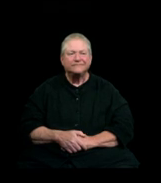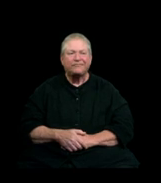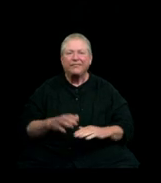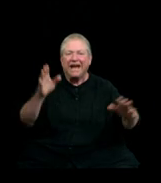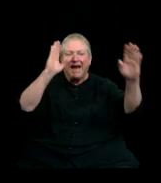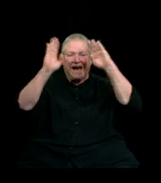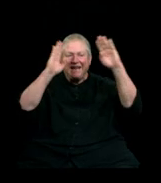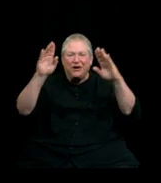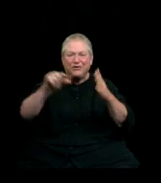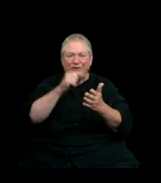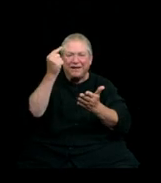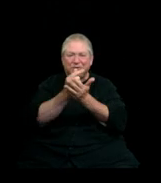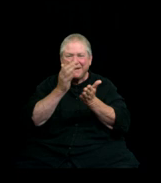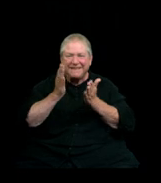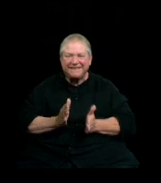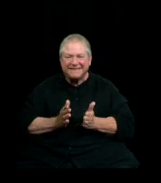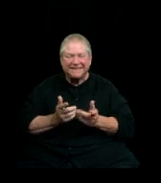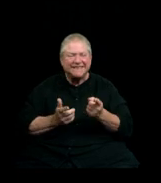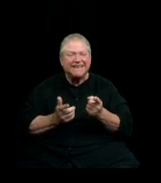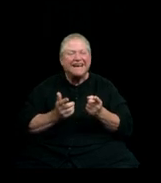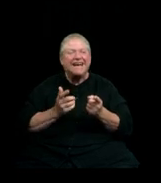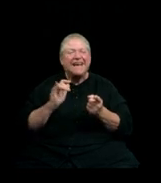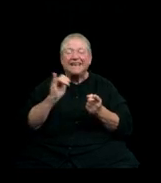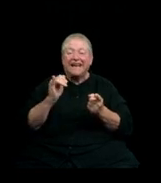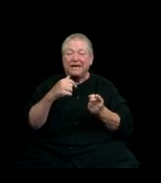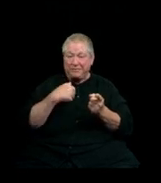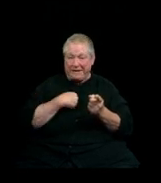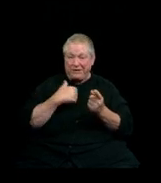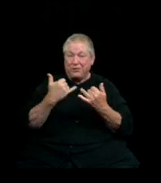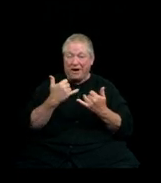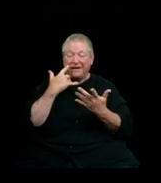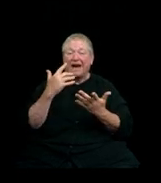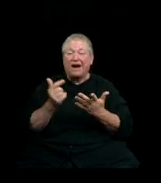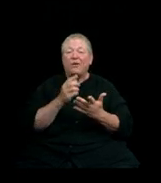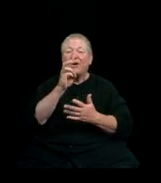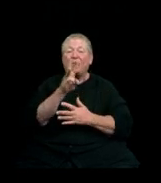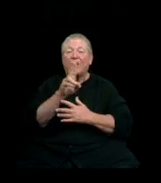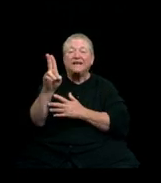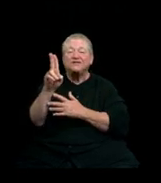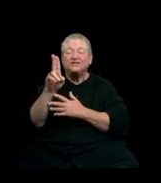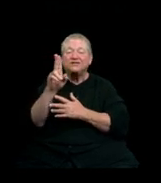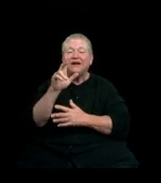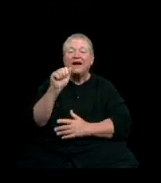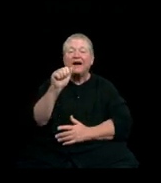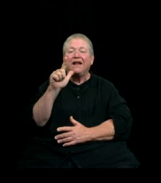Hello Graduates! Like me you are now a Western Washington University alumni.